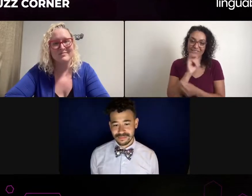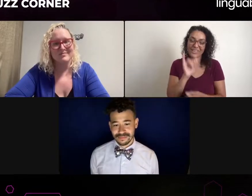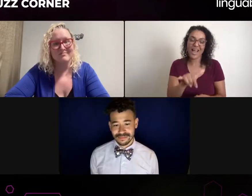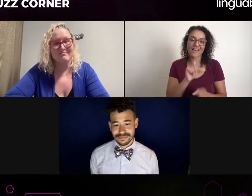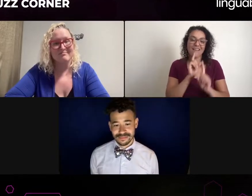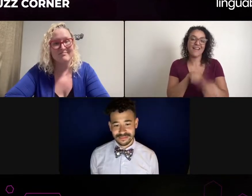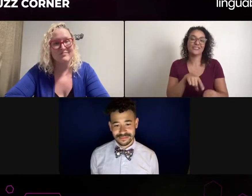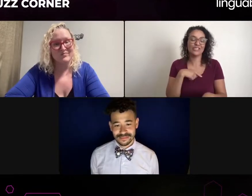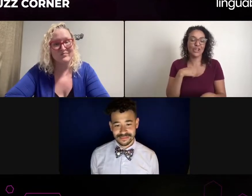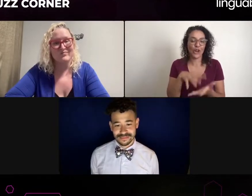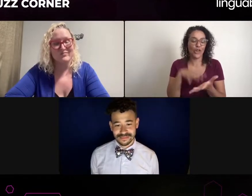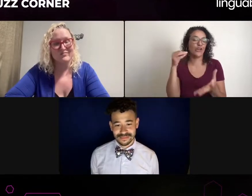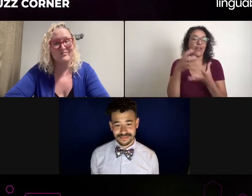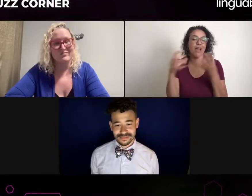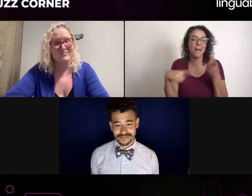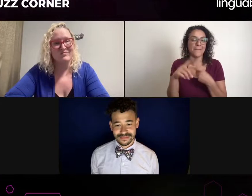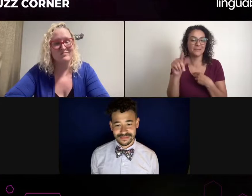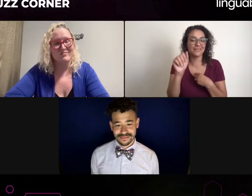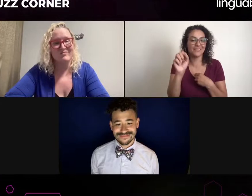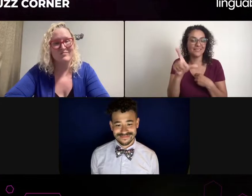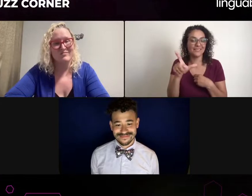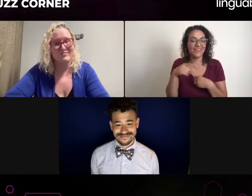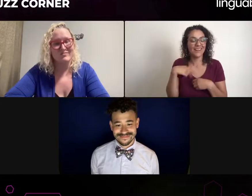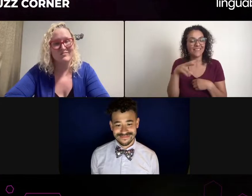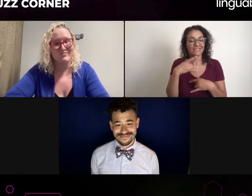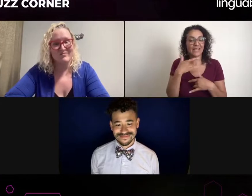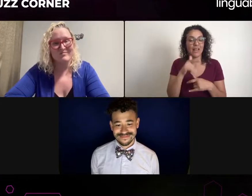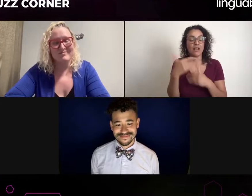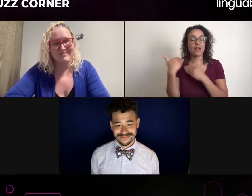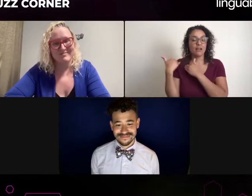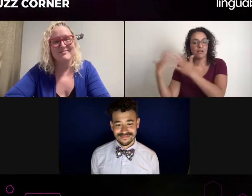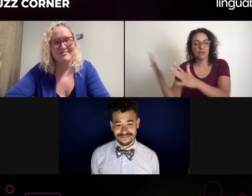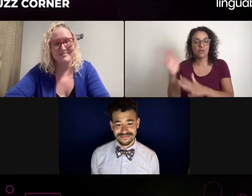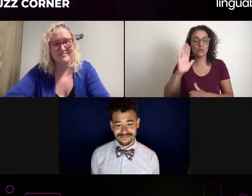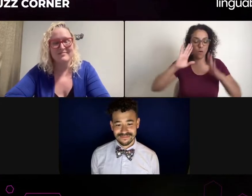on my relationships with my scene partners and my peers on stage or on set.